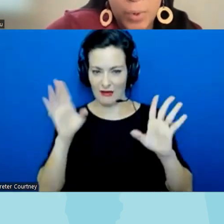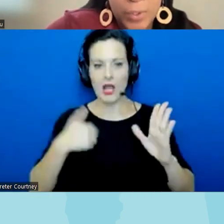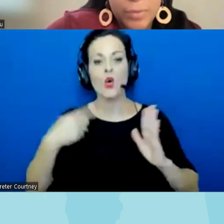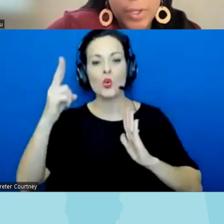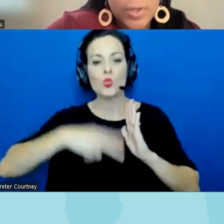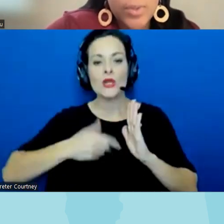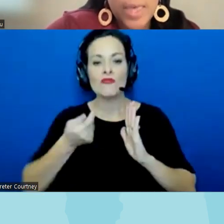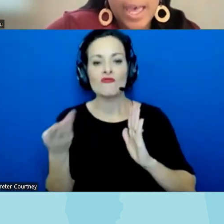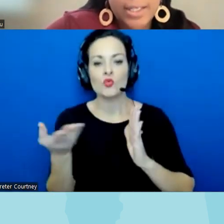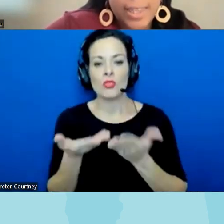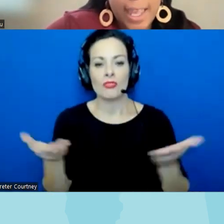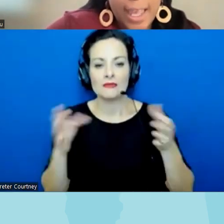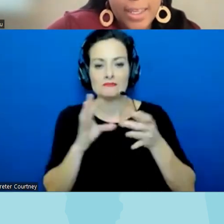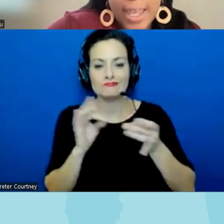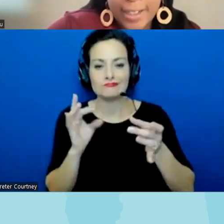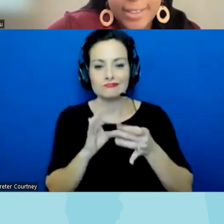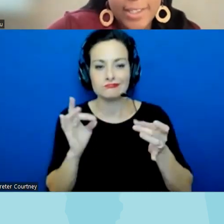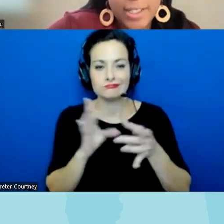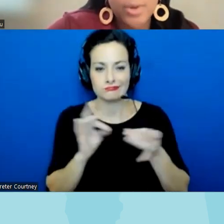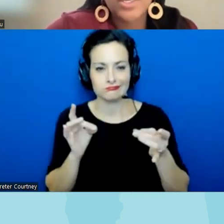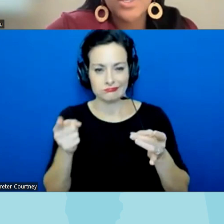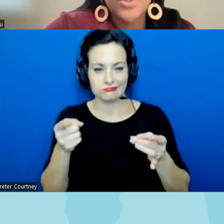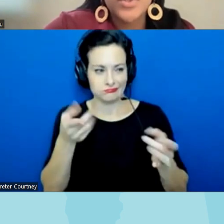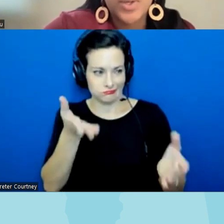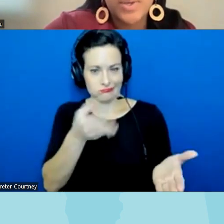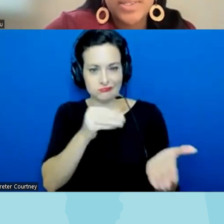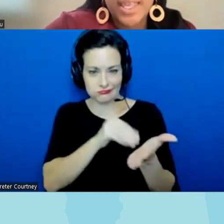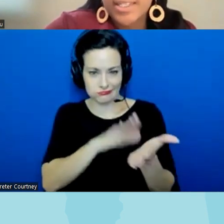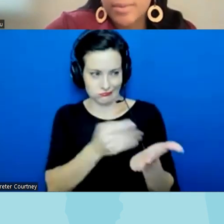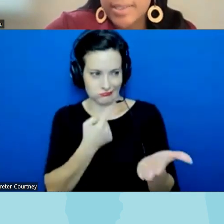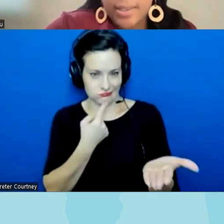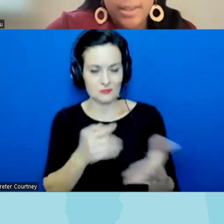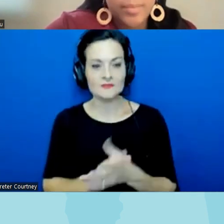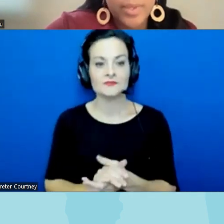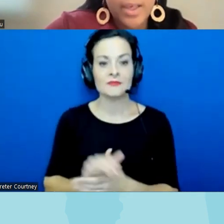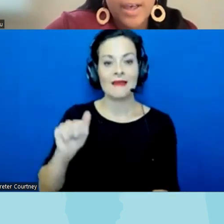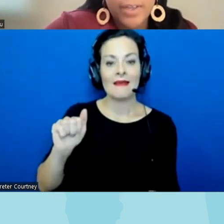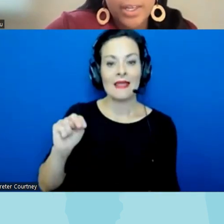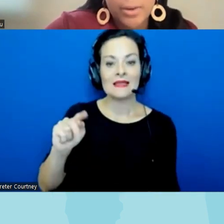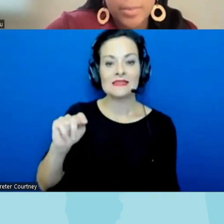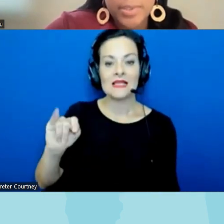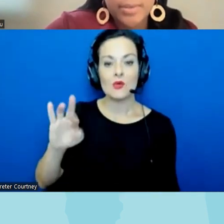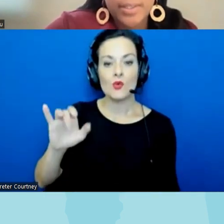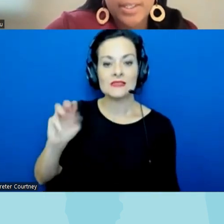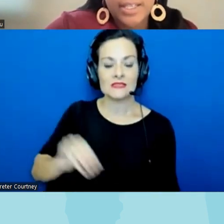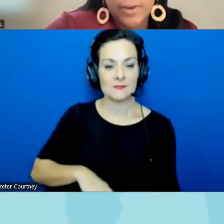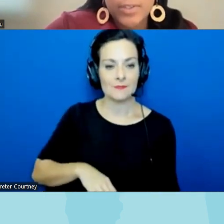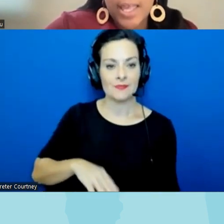words for you that they he had in his testimony so it was anti-racism Affinity groups diversity